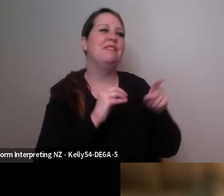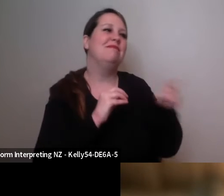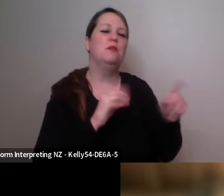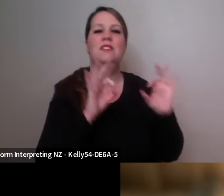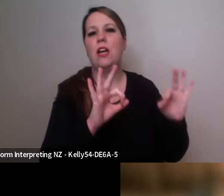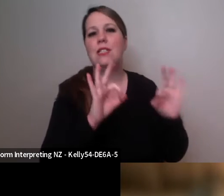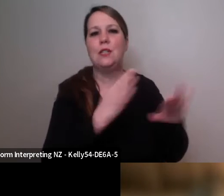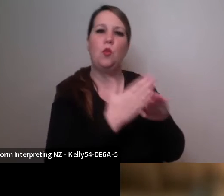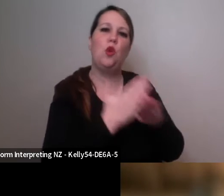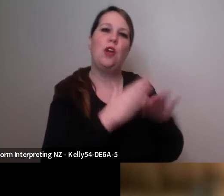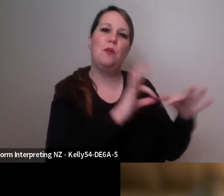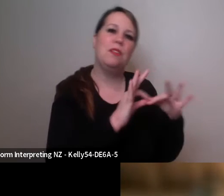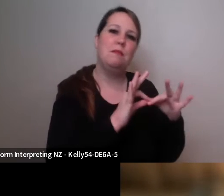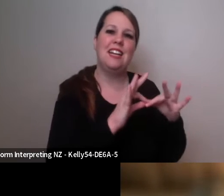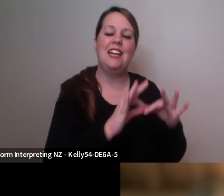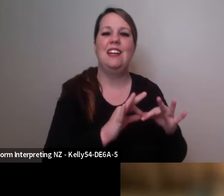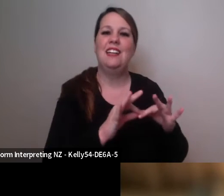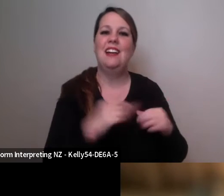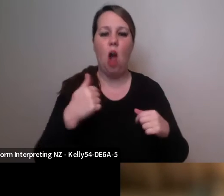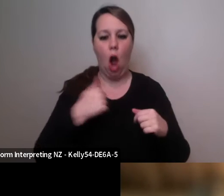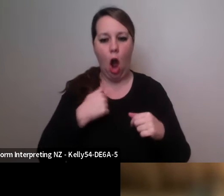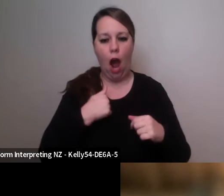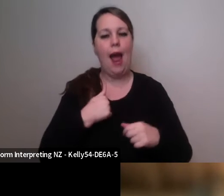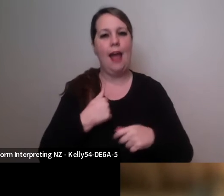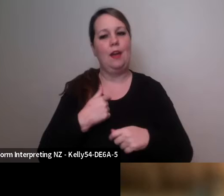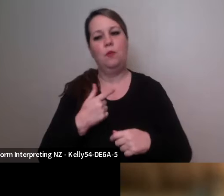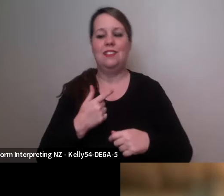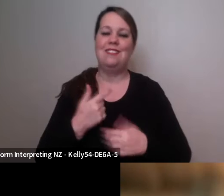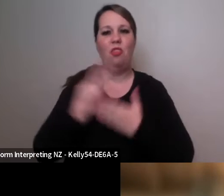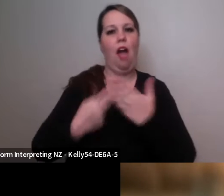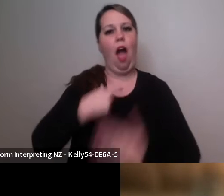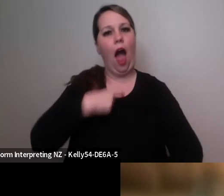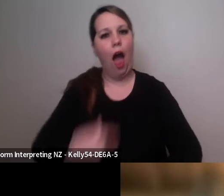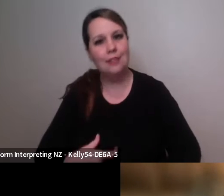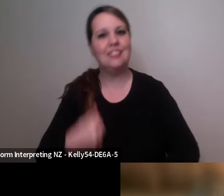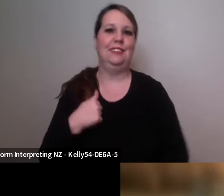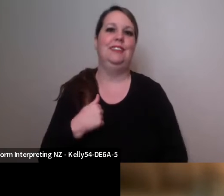and and working with him and looking at ways of storytelling through movement through language